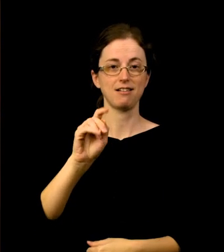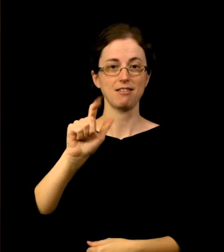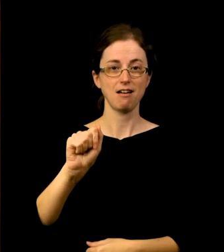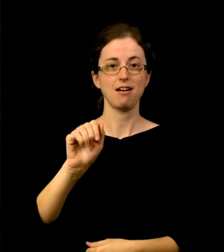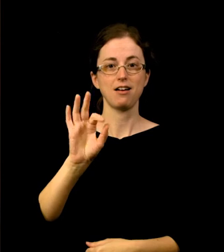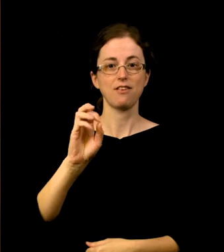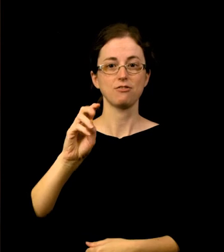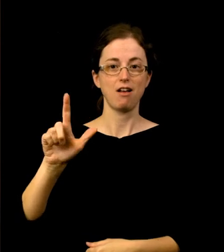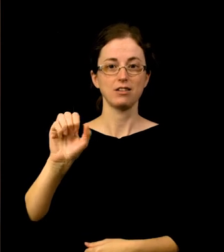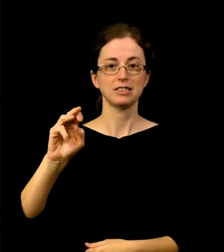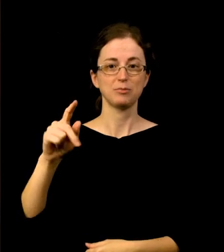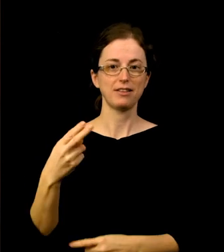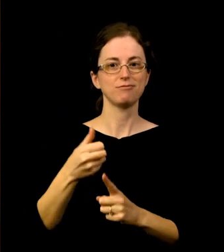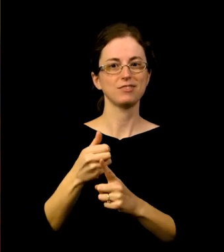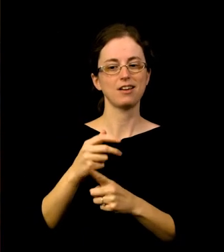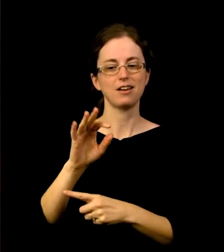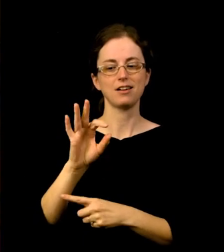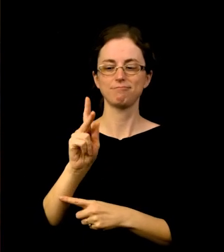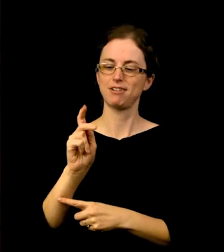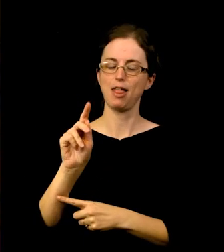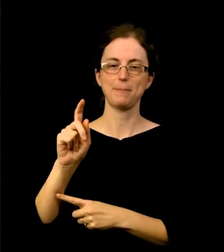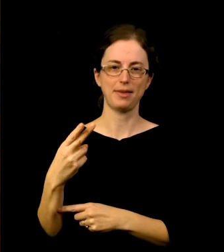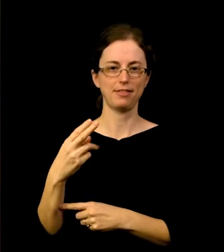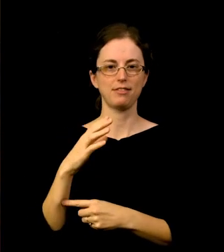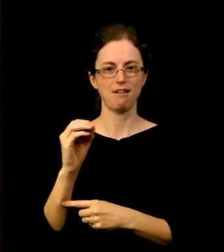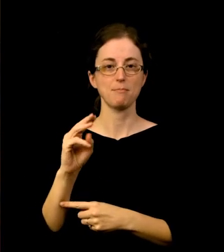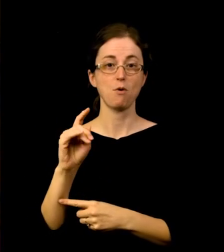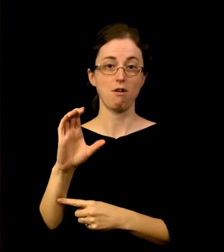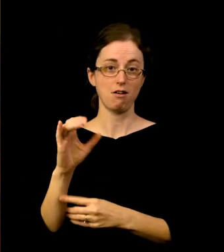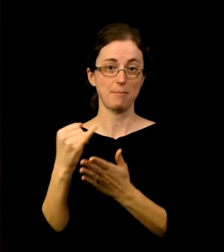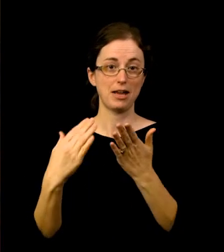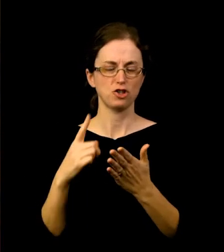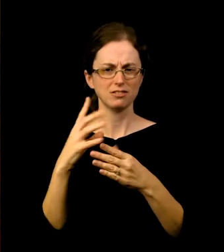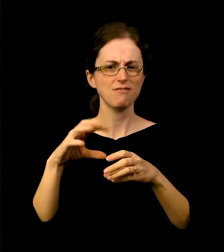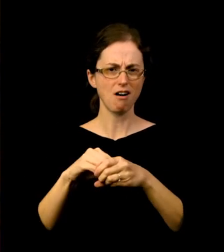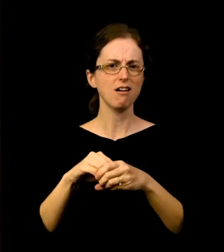who has been active in the arts community in Portland since she was a local art student over a decade ago.